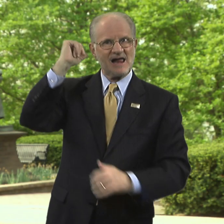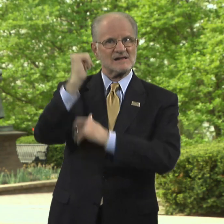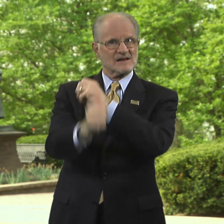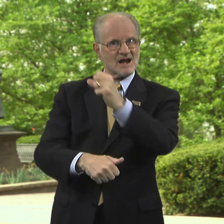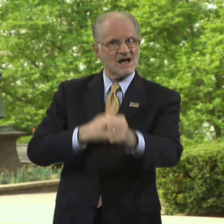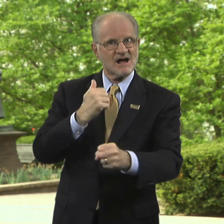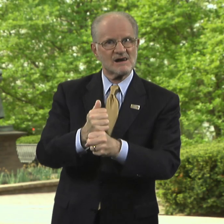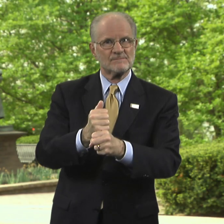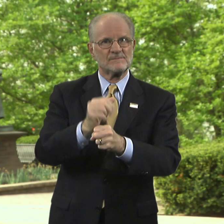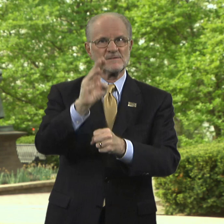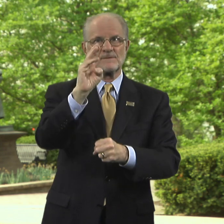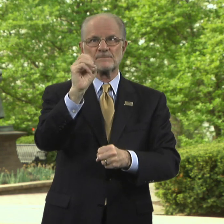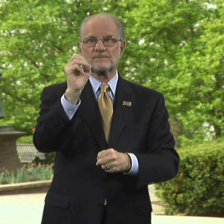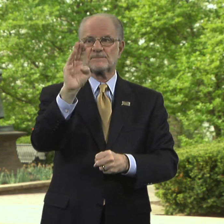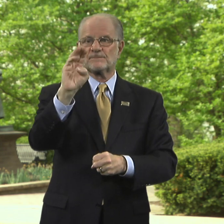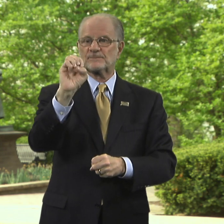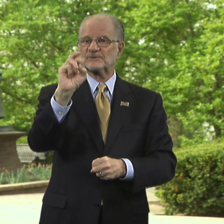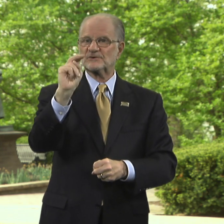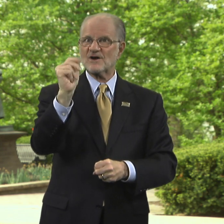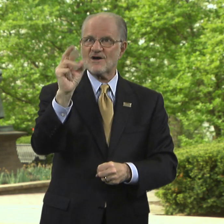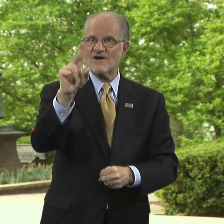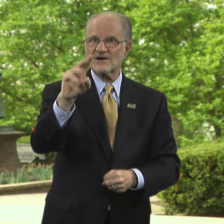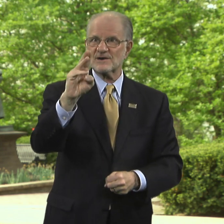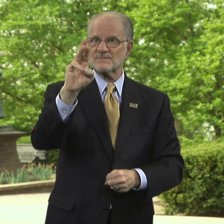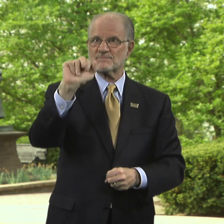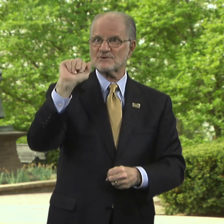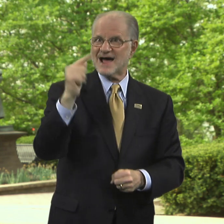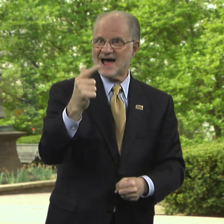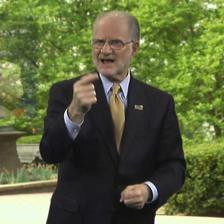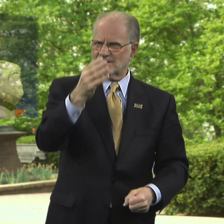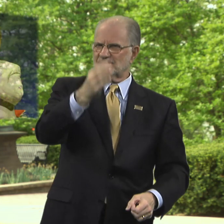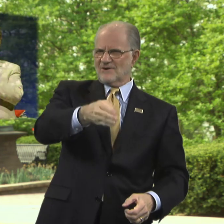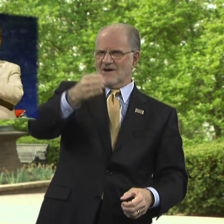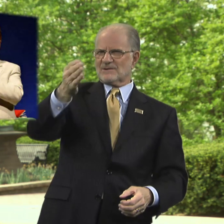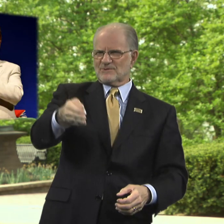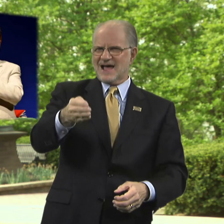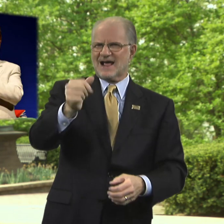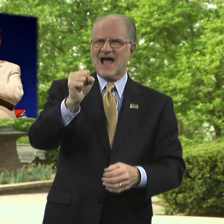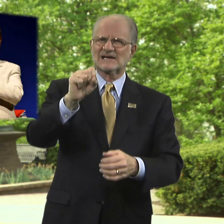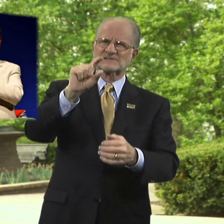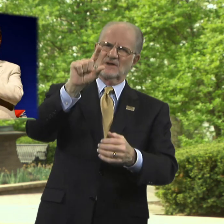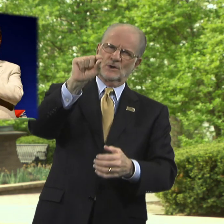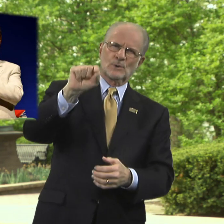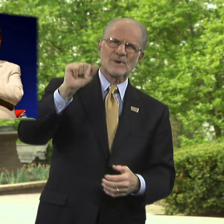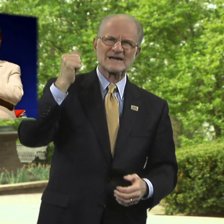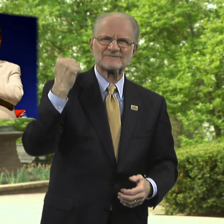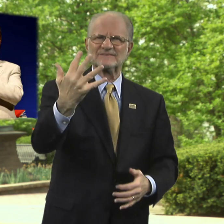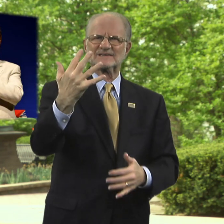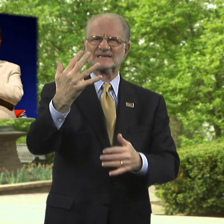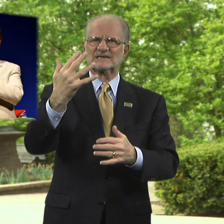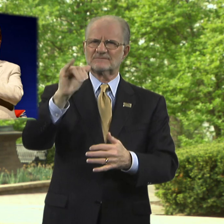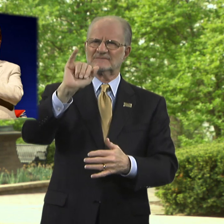of Gallaudet alum Bernard Bragg as the 2015 inductee